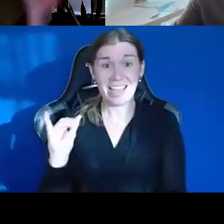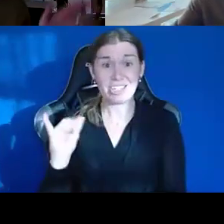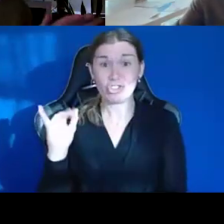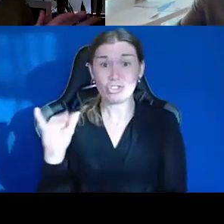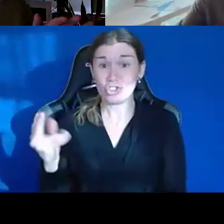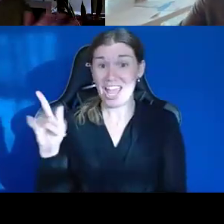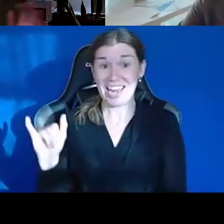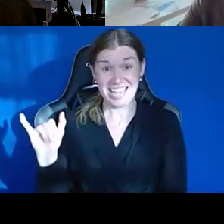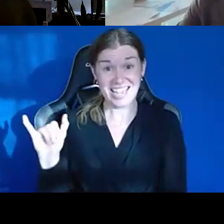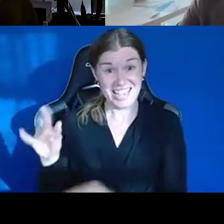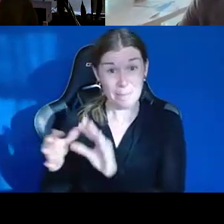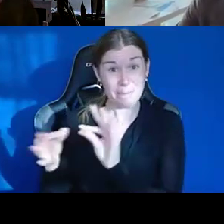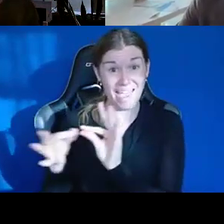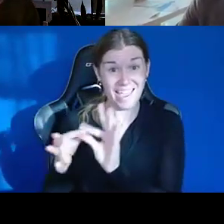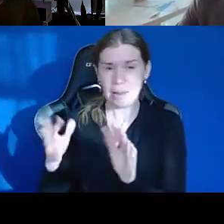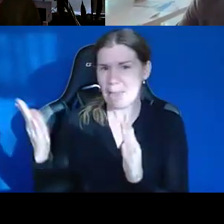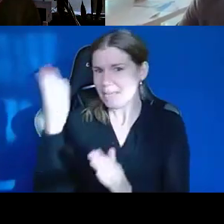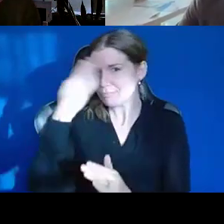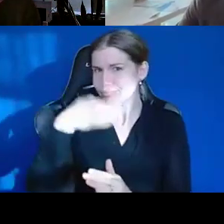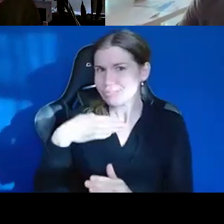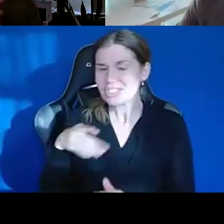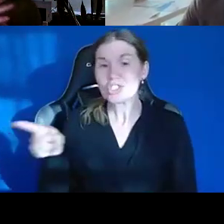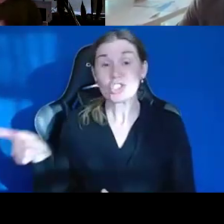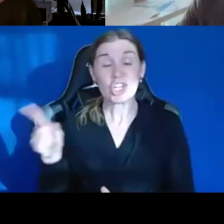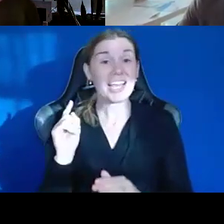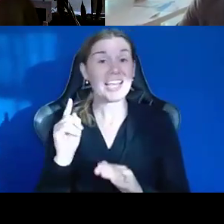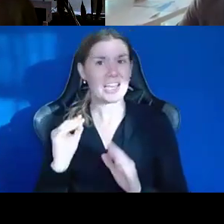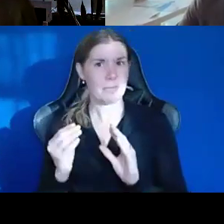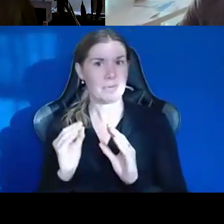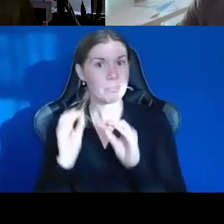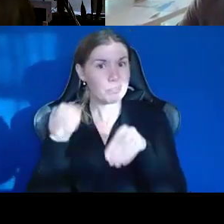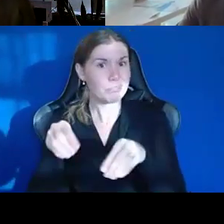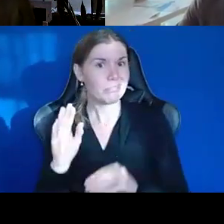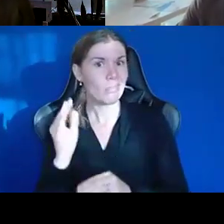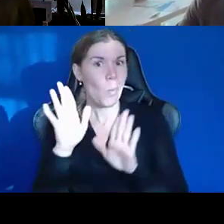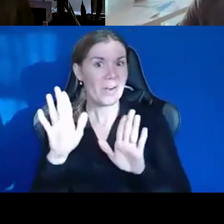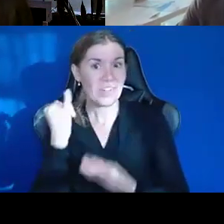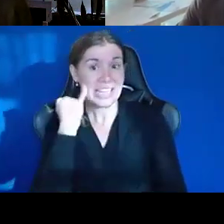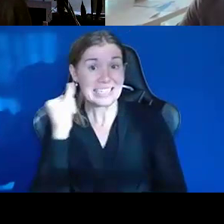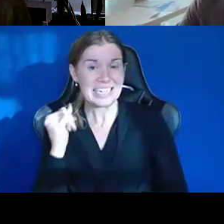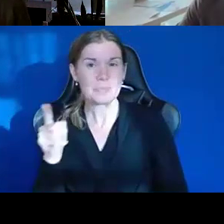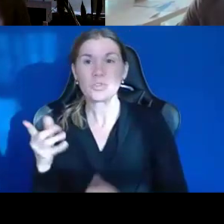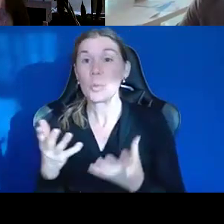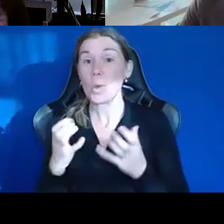You may not have seen it. And so, she planted this wonderful idea, which is that she wants Michael and Shawn to co-create